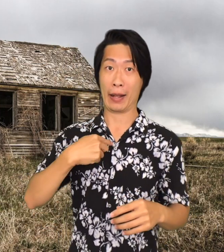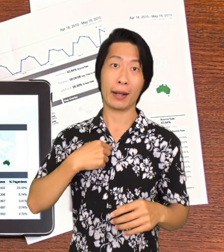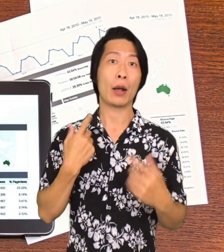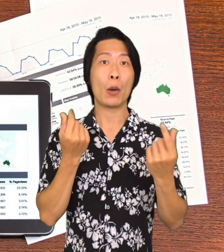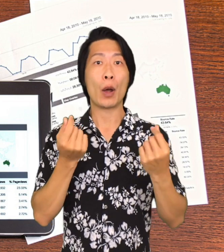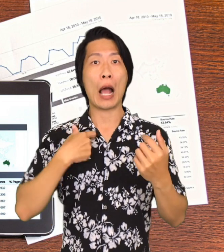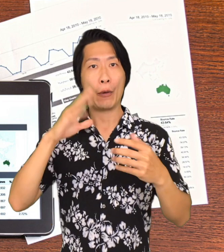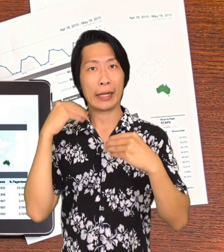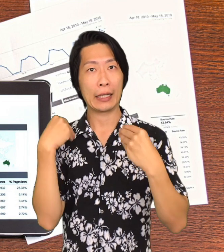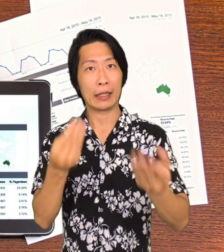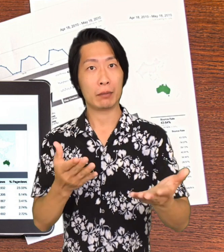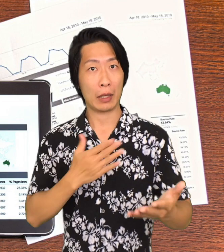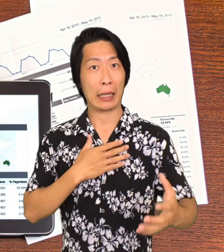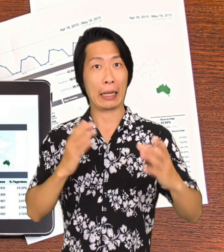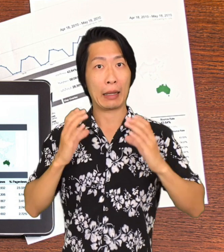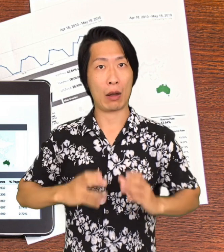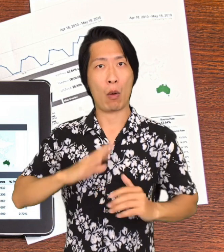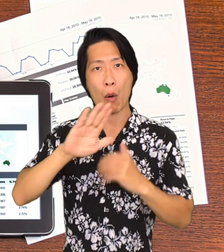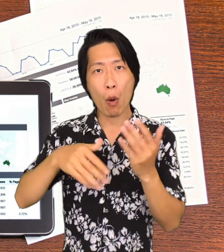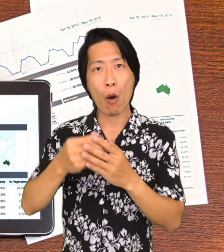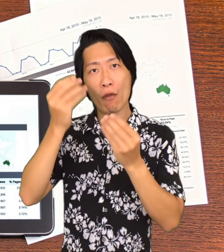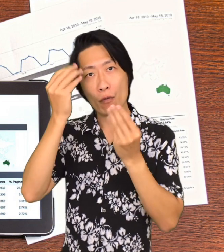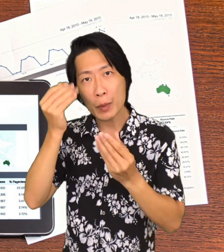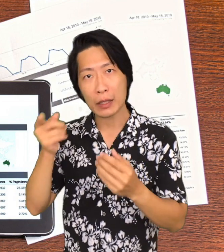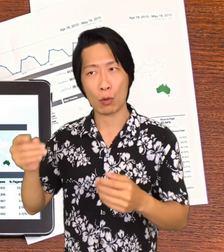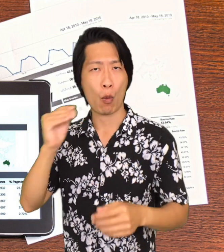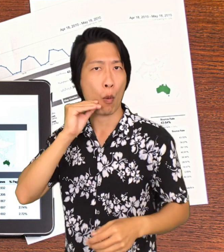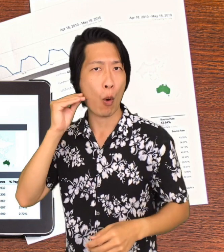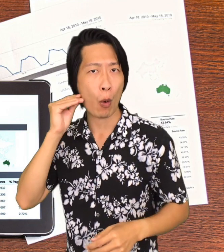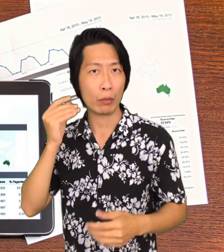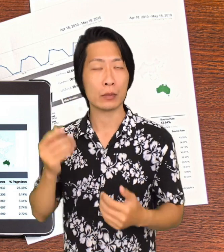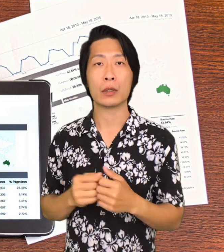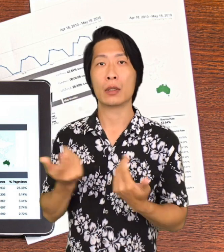For me, I like to give my clients all the information I can find about the home.